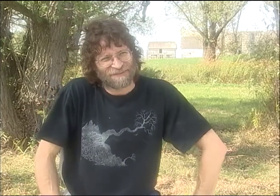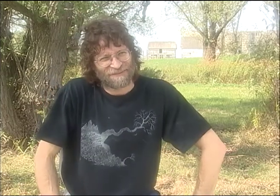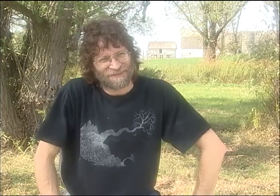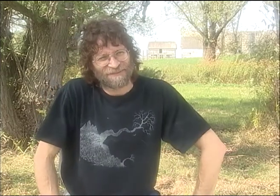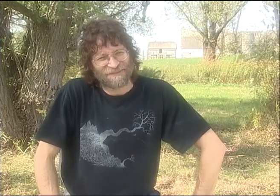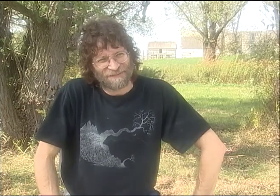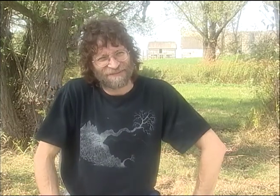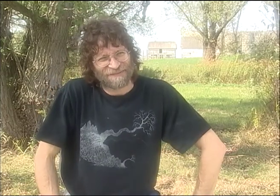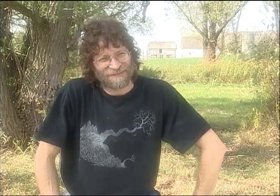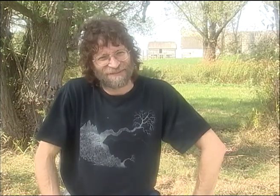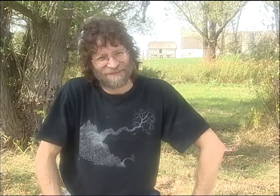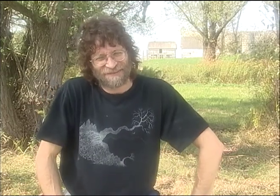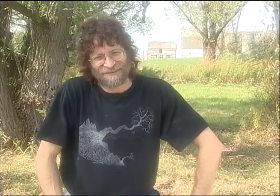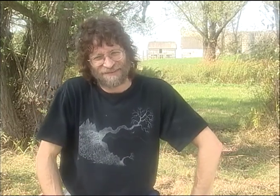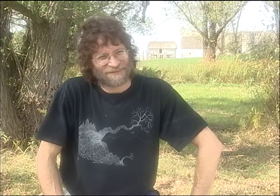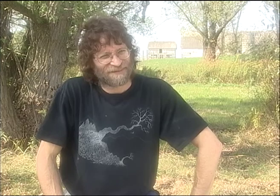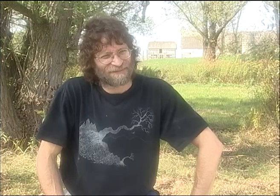PETER CAN FIND THAT.